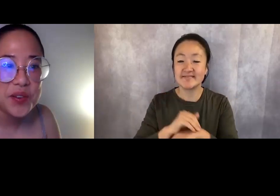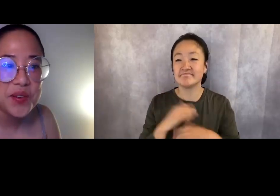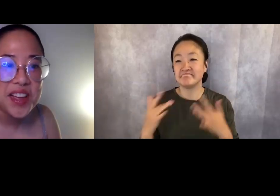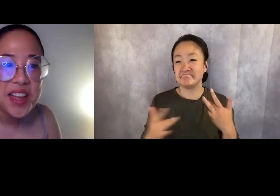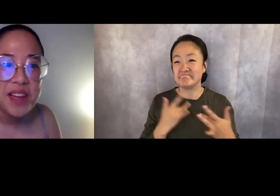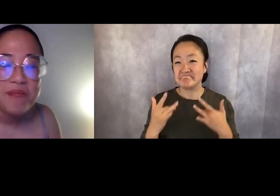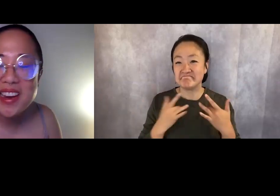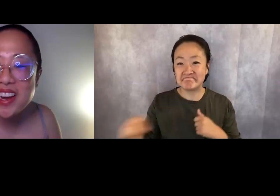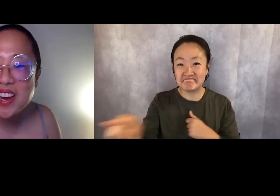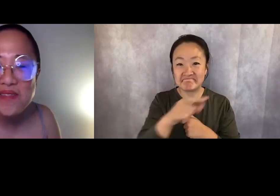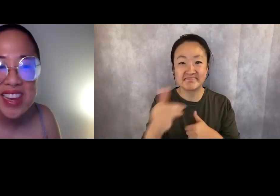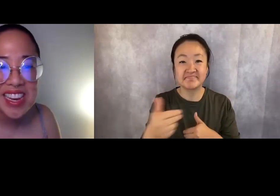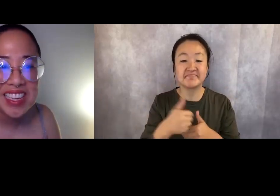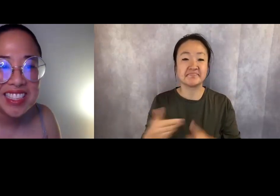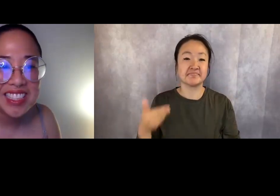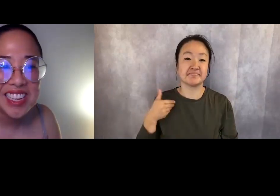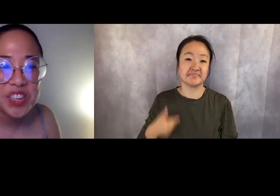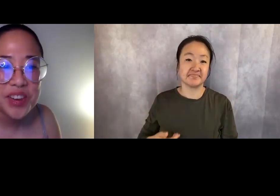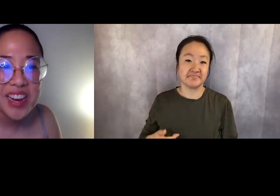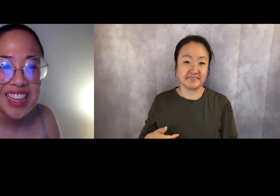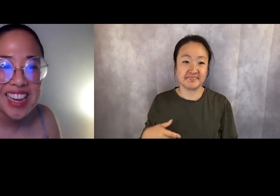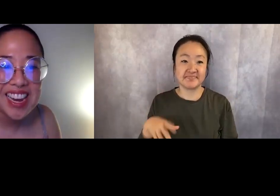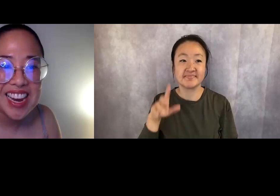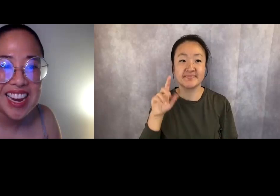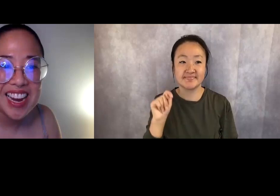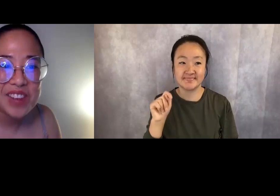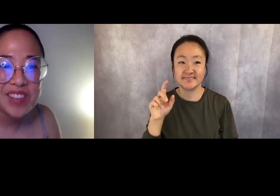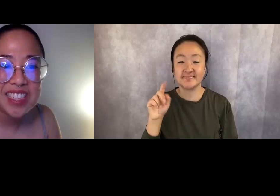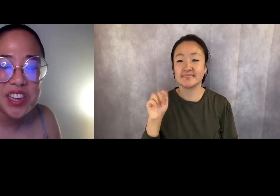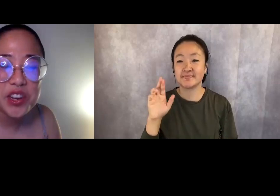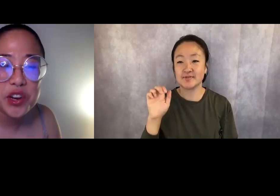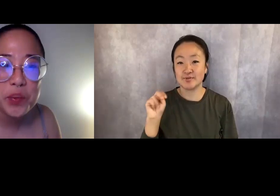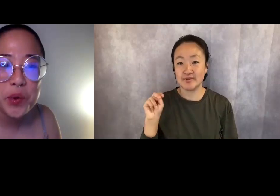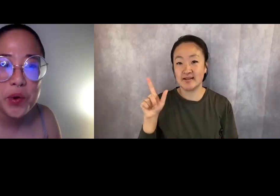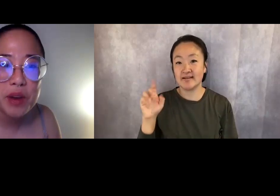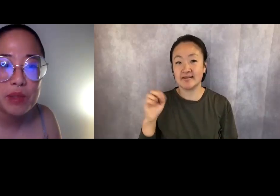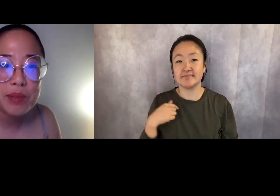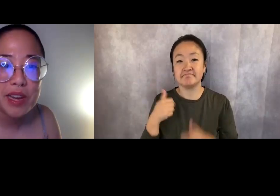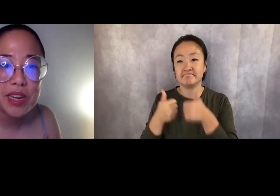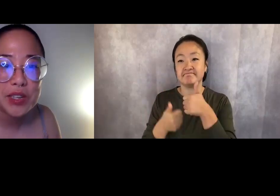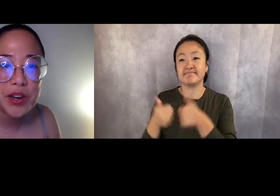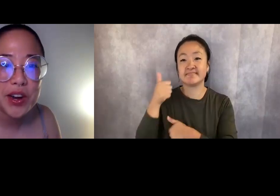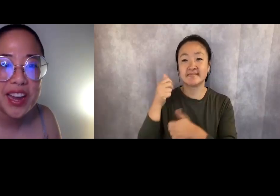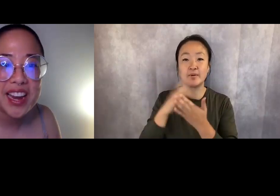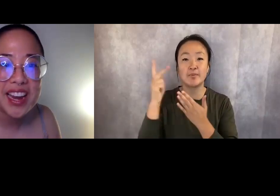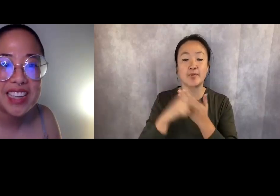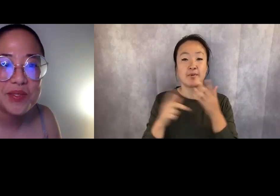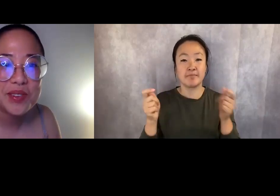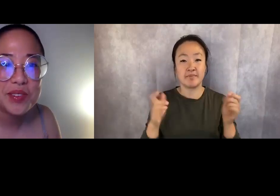you. My name is t. tran le, and I am the senior programs manager at AAWW.